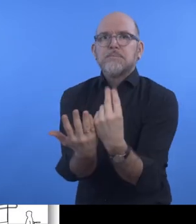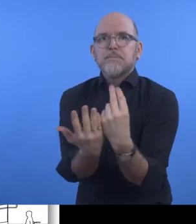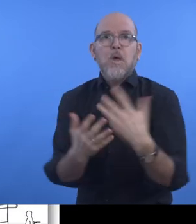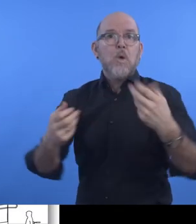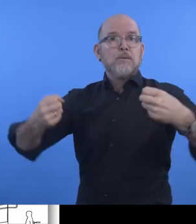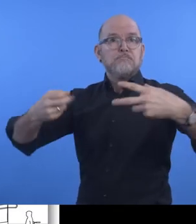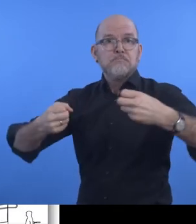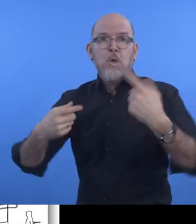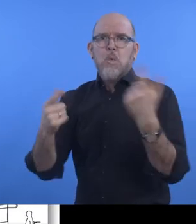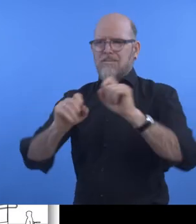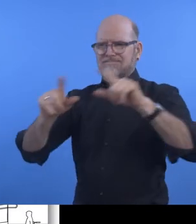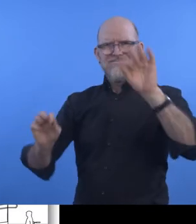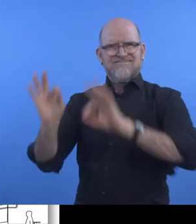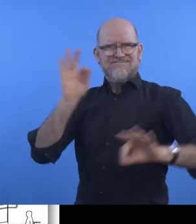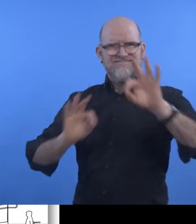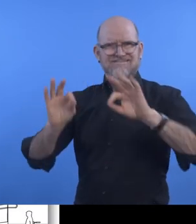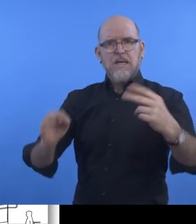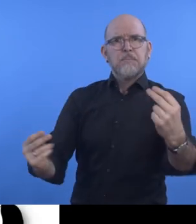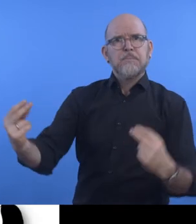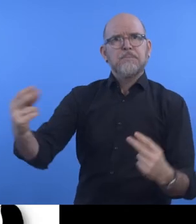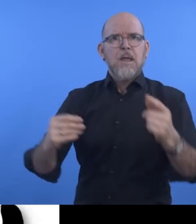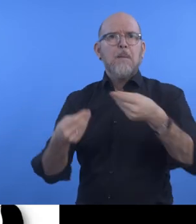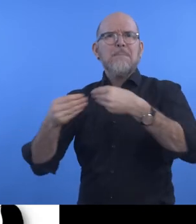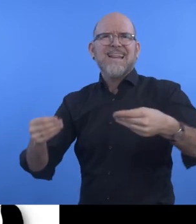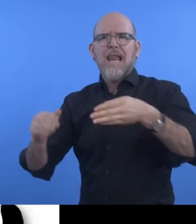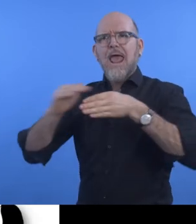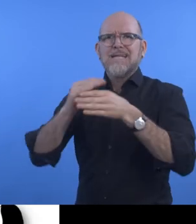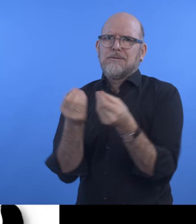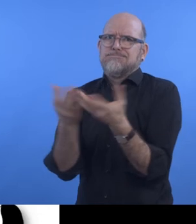image description, and materials in accessible formats.